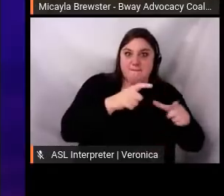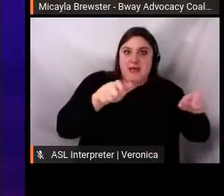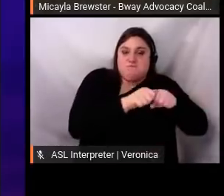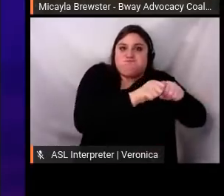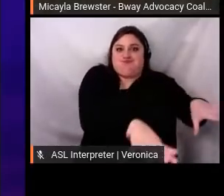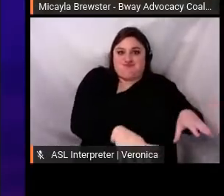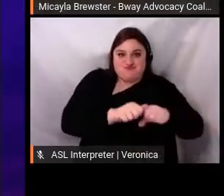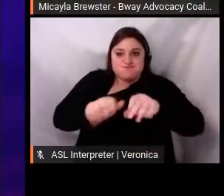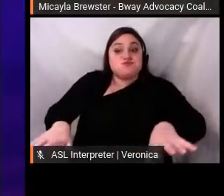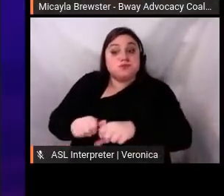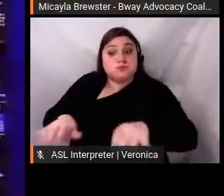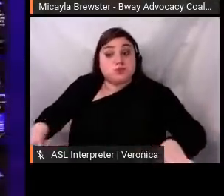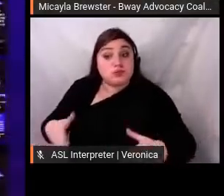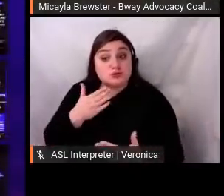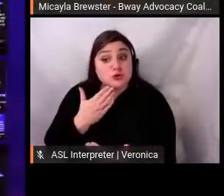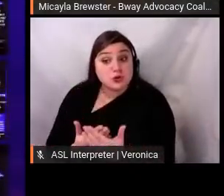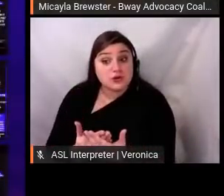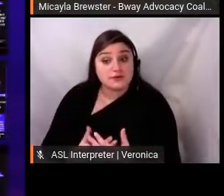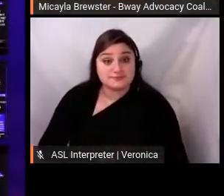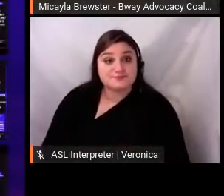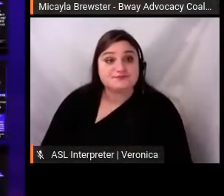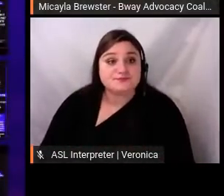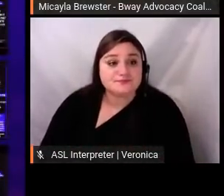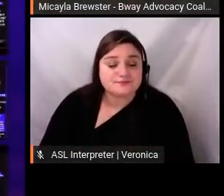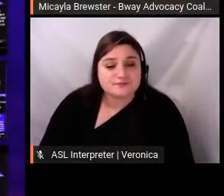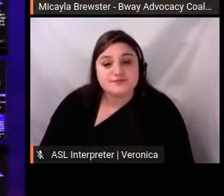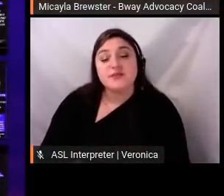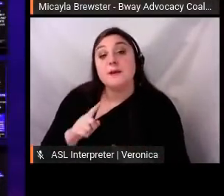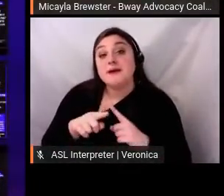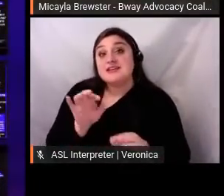But most importantly for us as an organization, numbers aside,